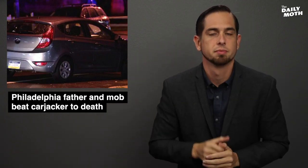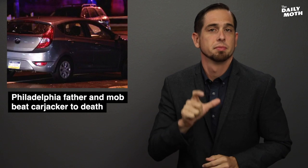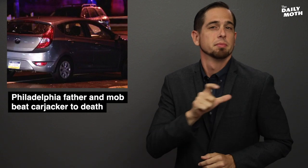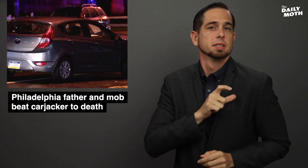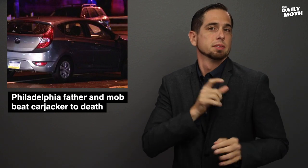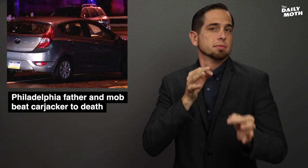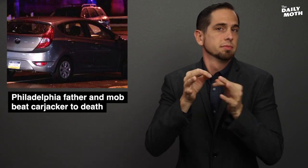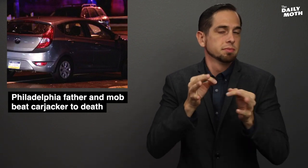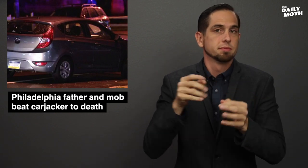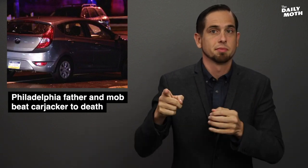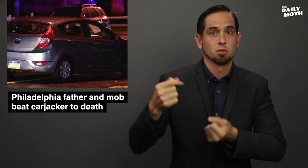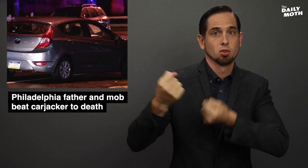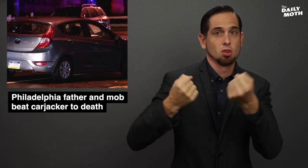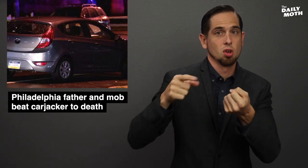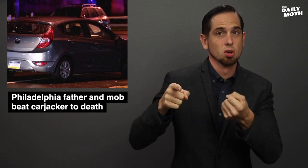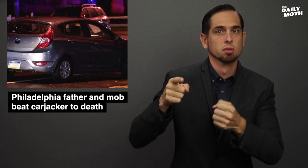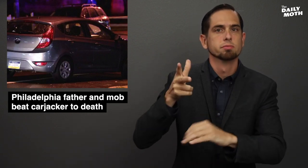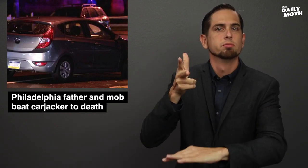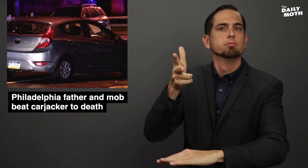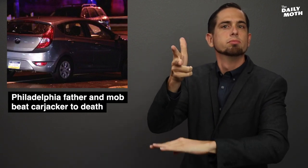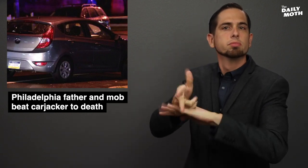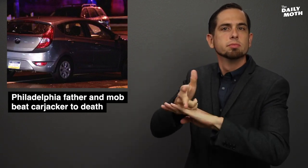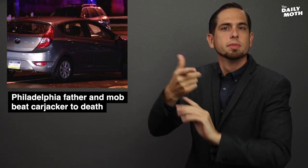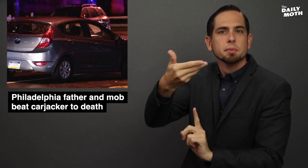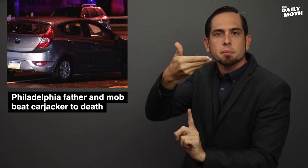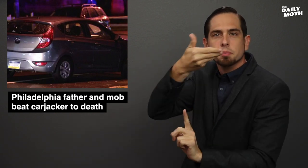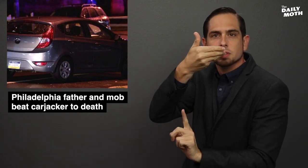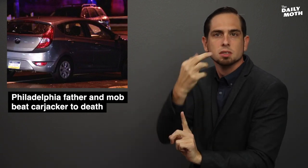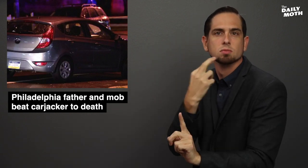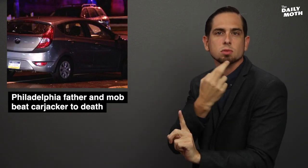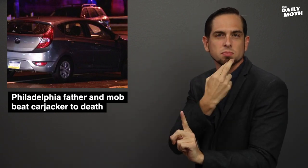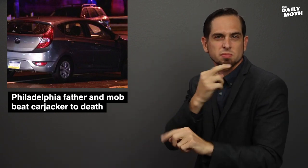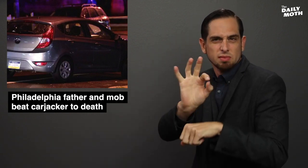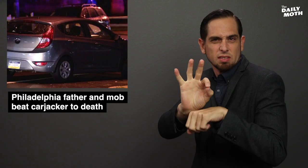Police said the car was parked at a pizza restaurant